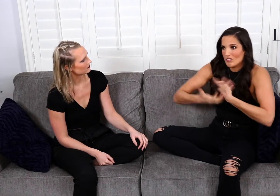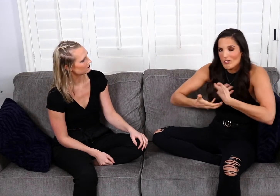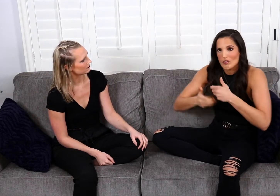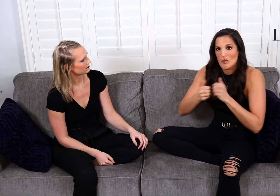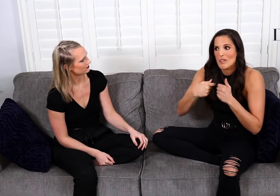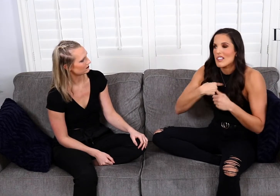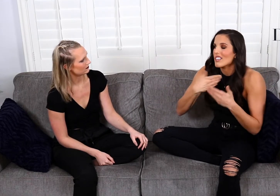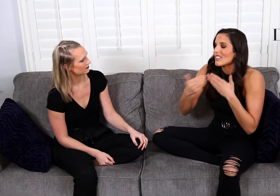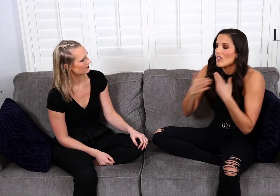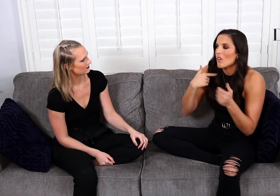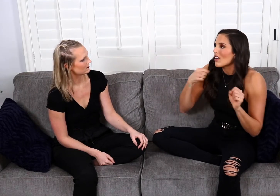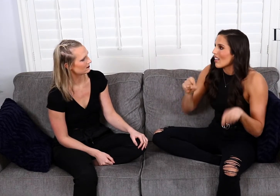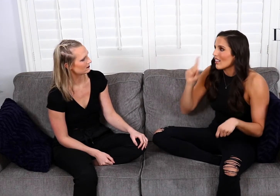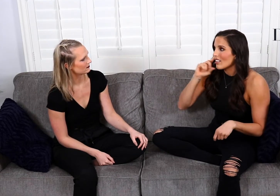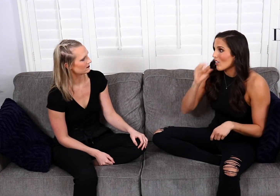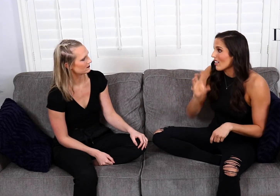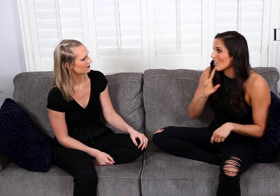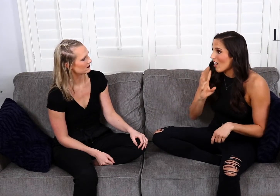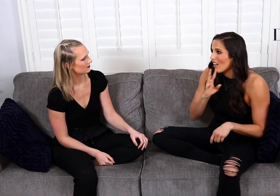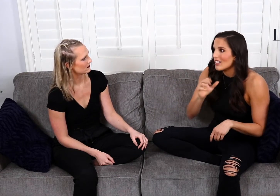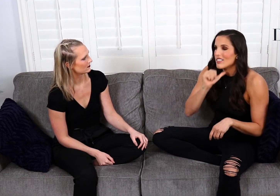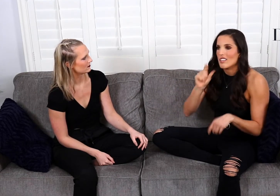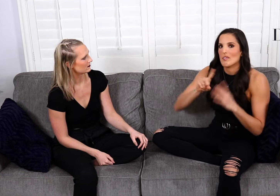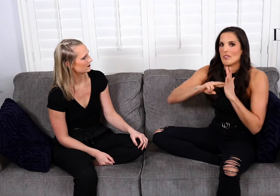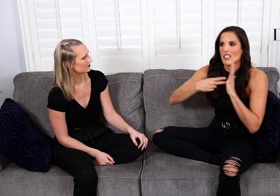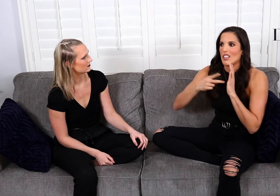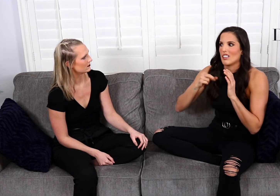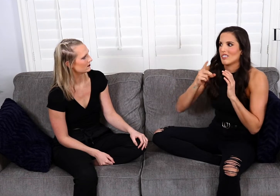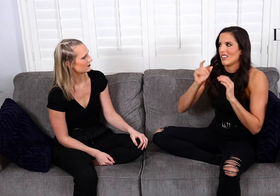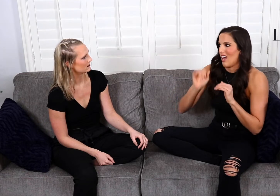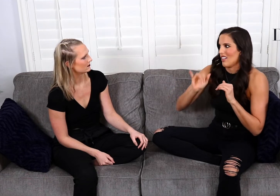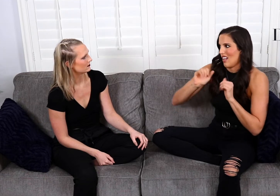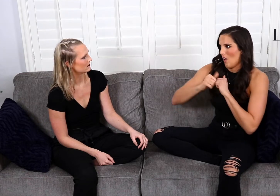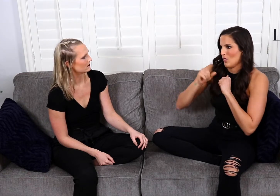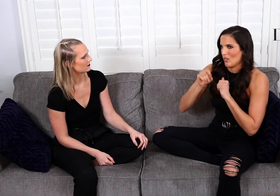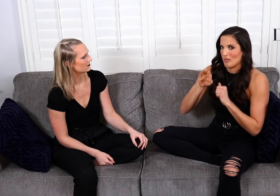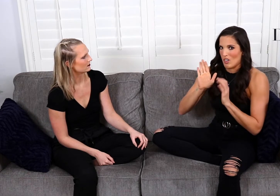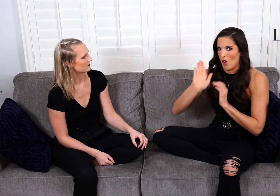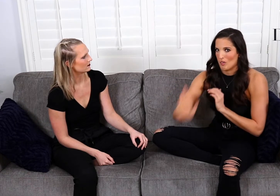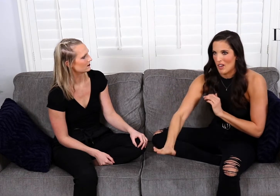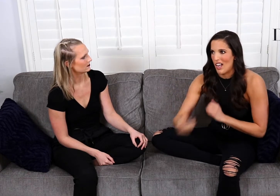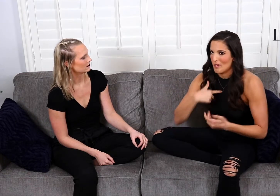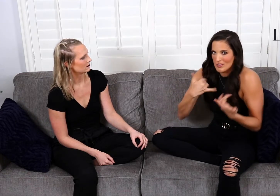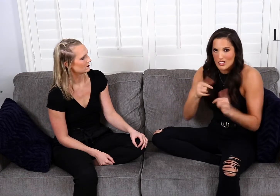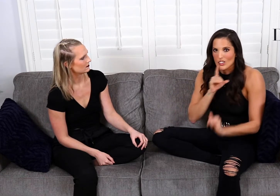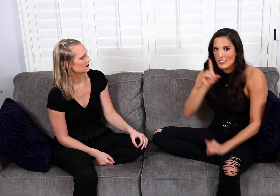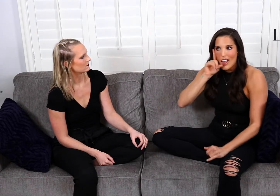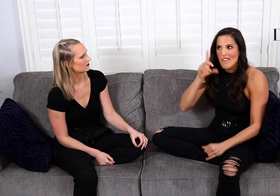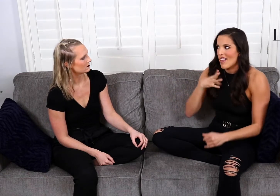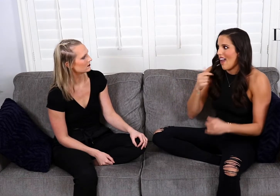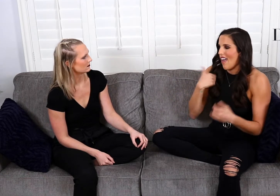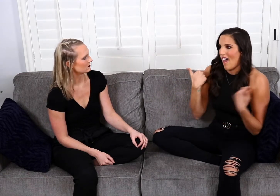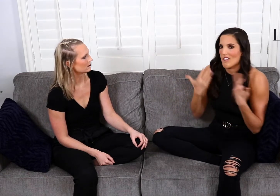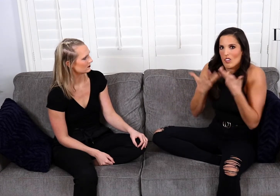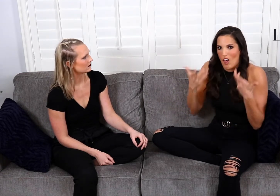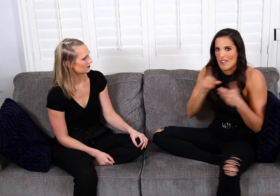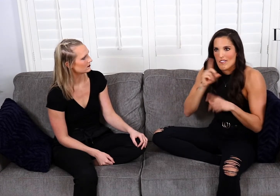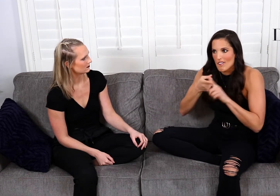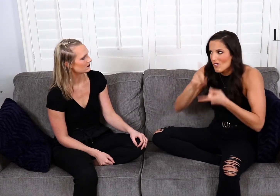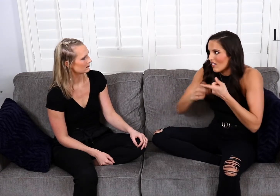to be able to interact with them that way, because even though I can hear and talk, it doesn't mean that's how it should be all the way. I’m still Deaf.